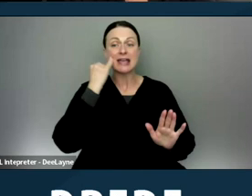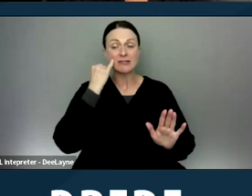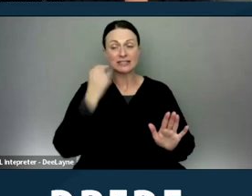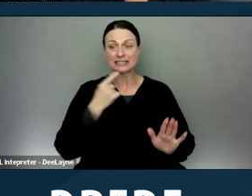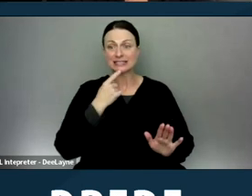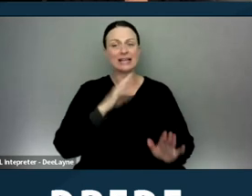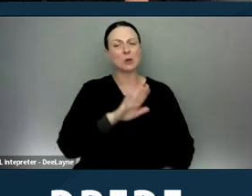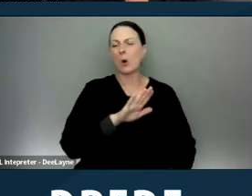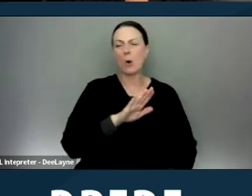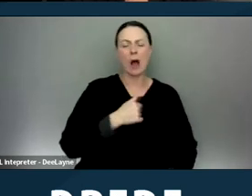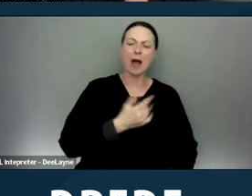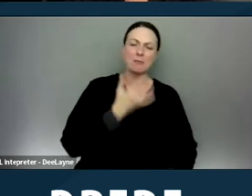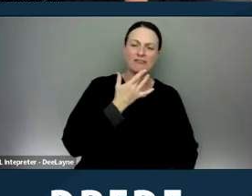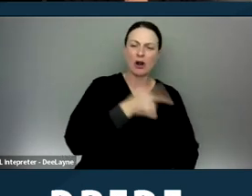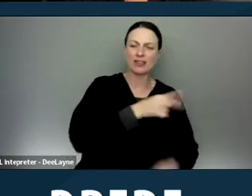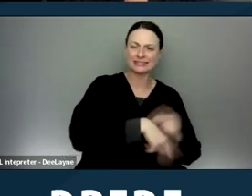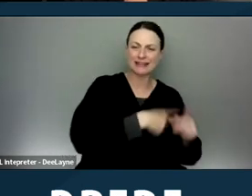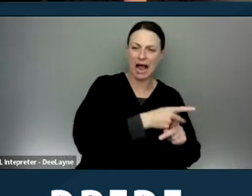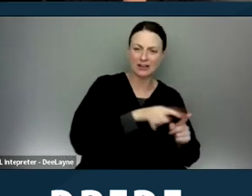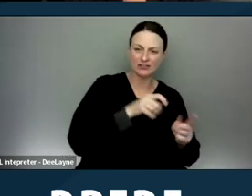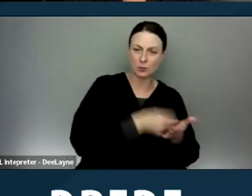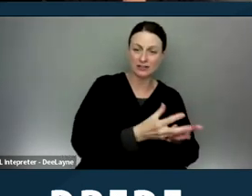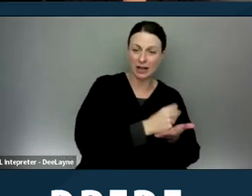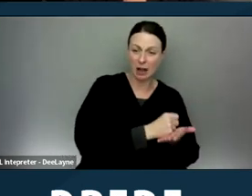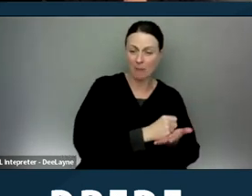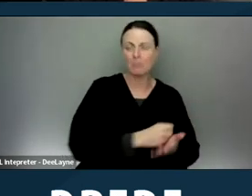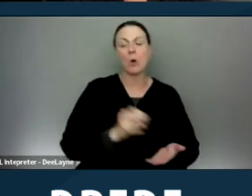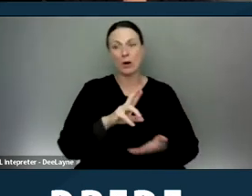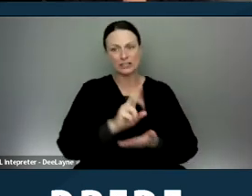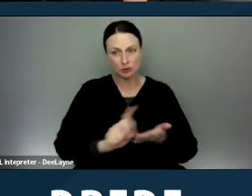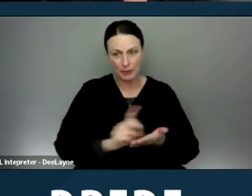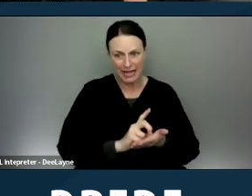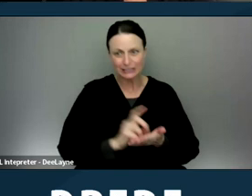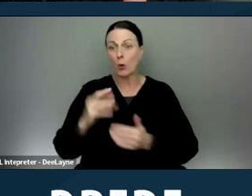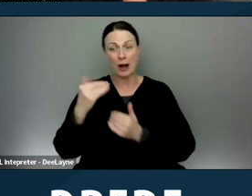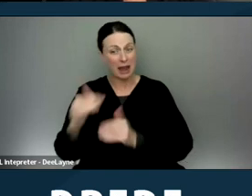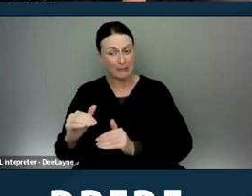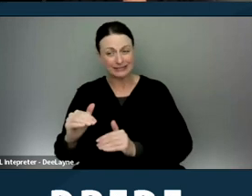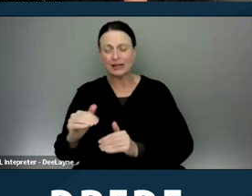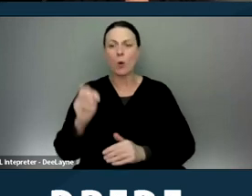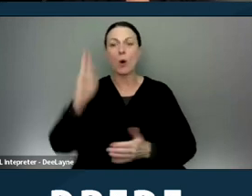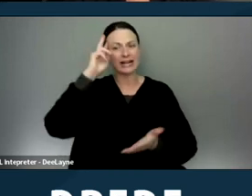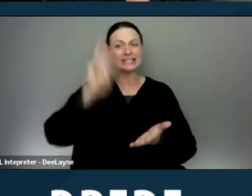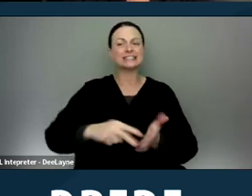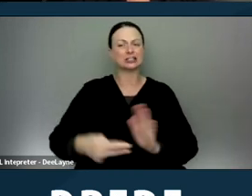limitation or discrimination based on source of income or an intention to make that kind of